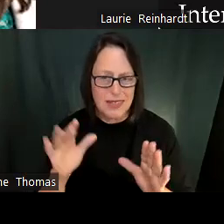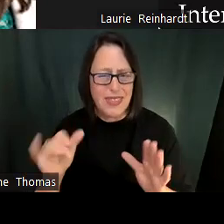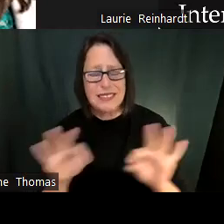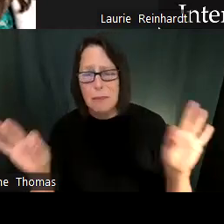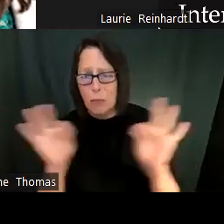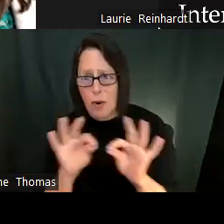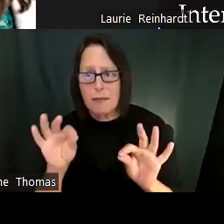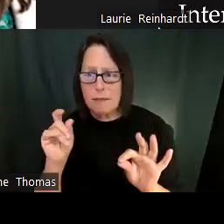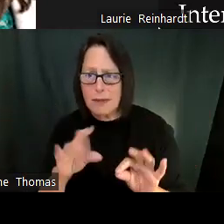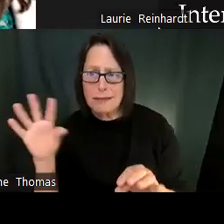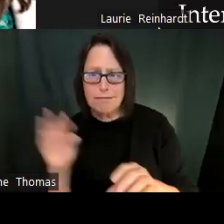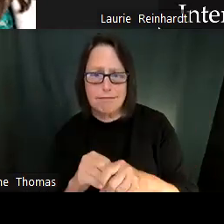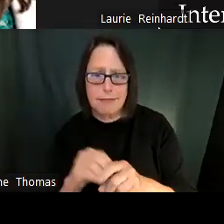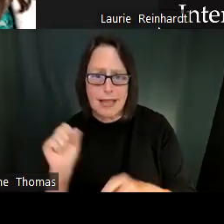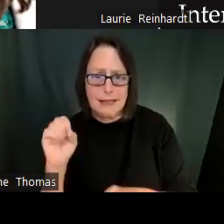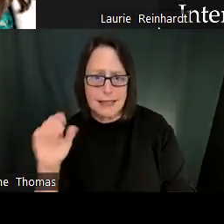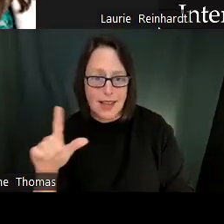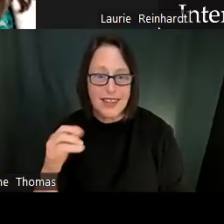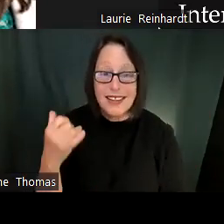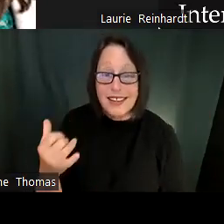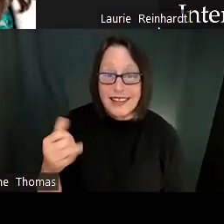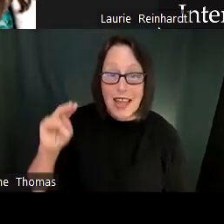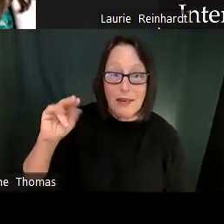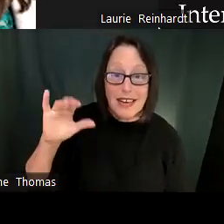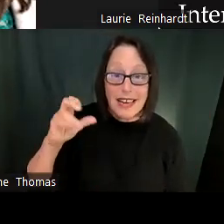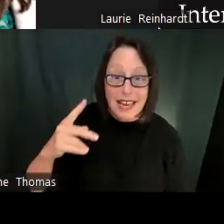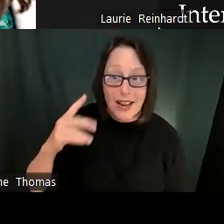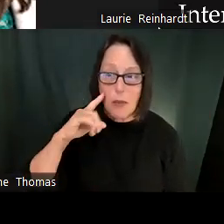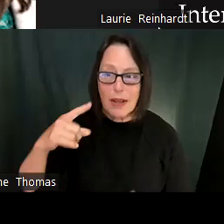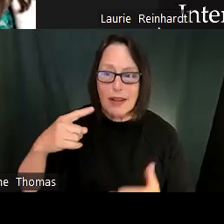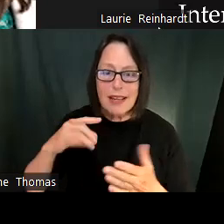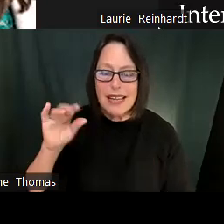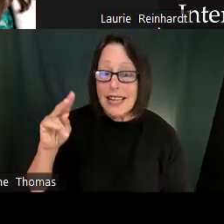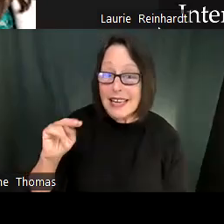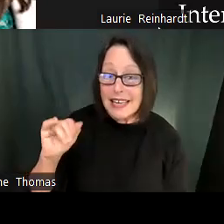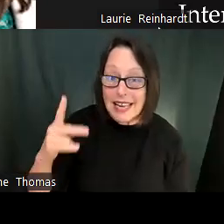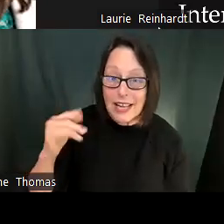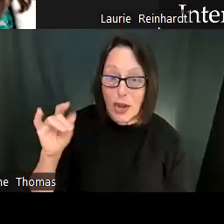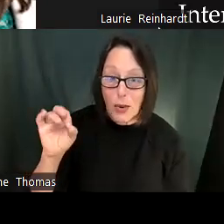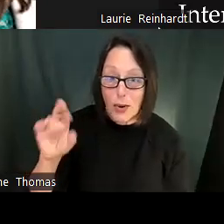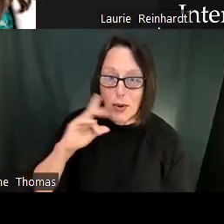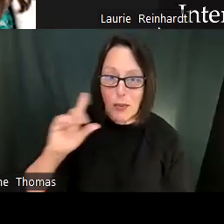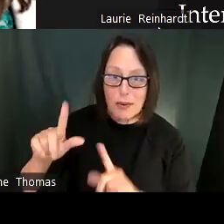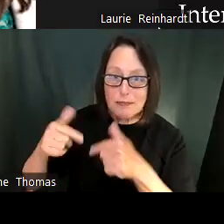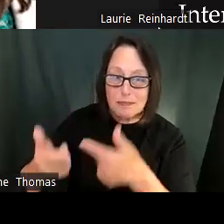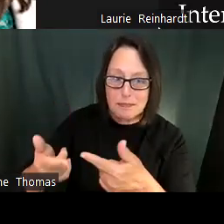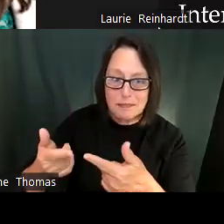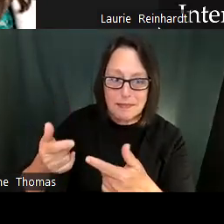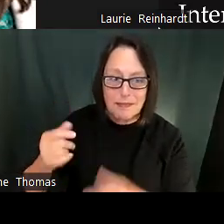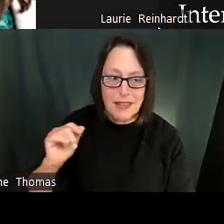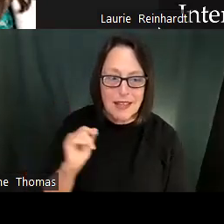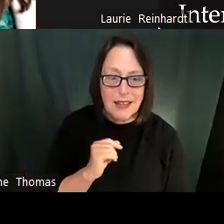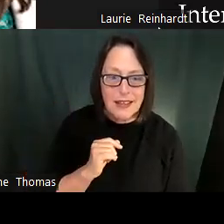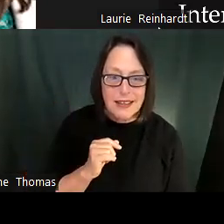Creating a professional culture based on SELL and that includes, school climate as well. And then integrating SCL into cultural response of classrooms because we know that's imperative.